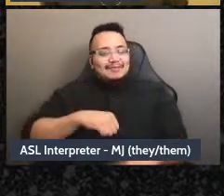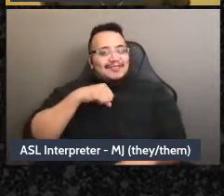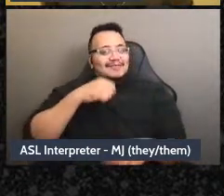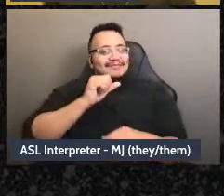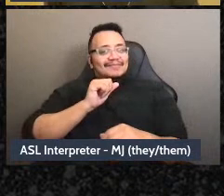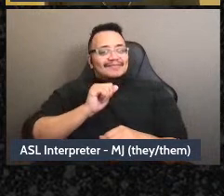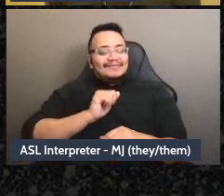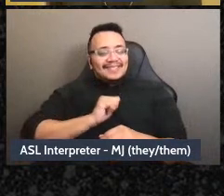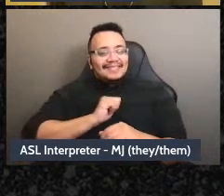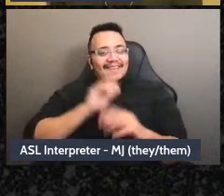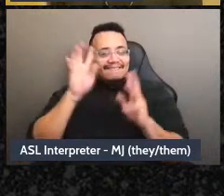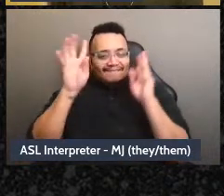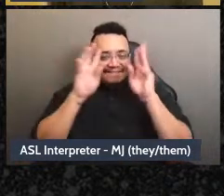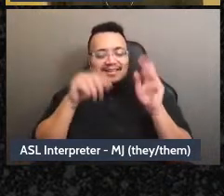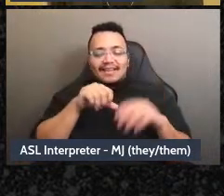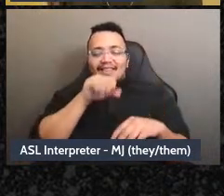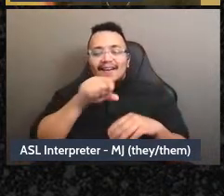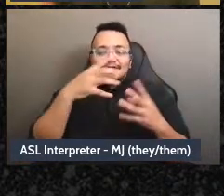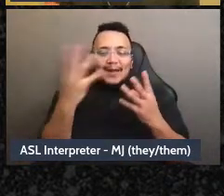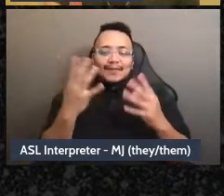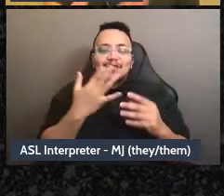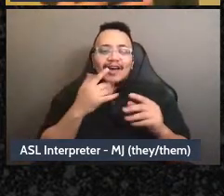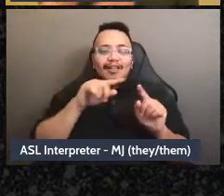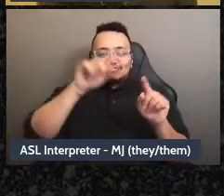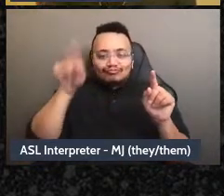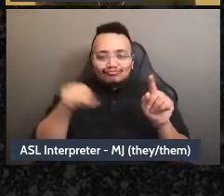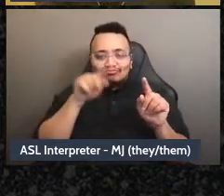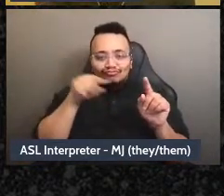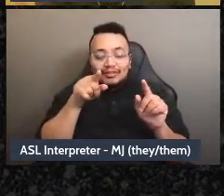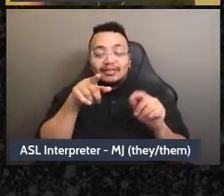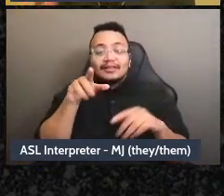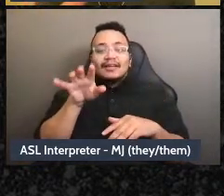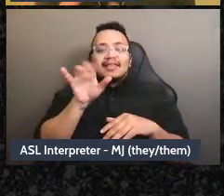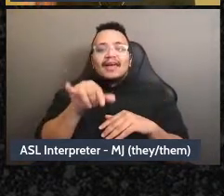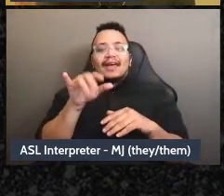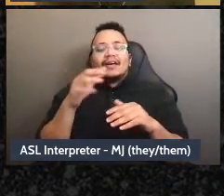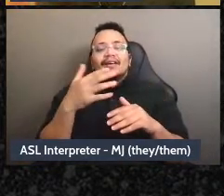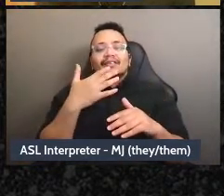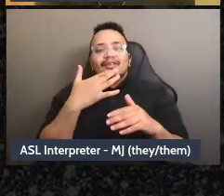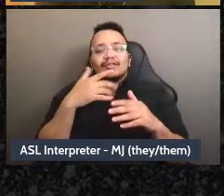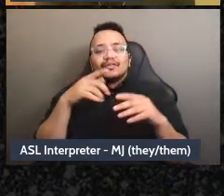I love a rainbow. Um, this image of imagining that our groups-that the job of our groups